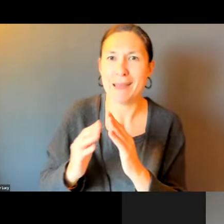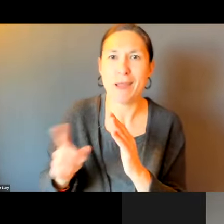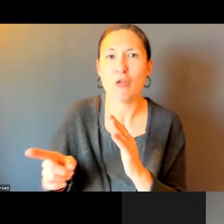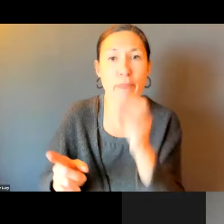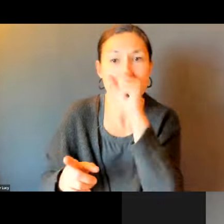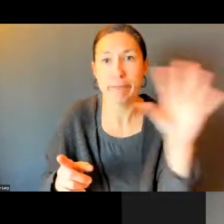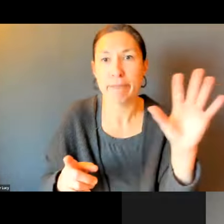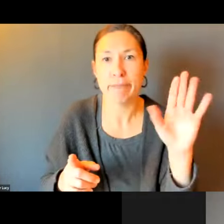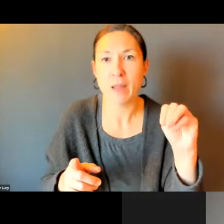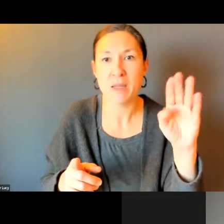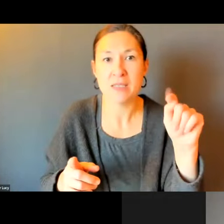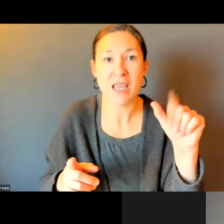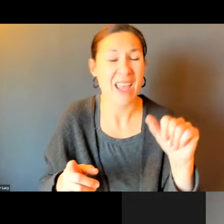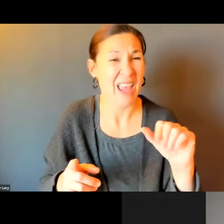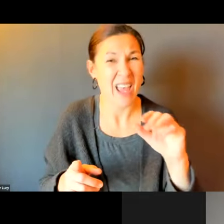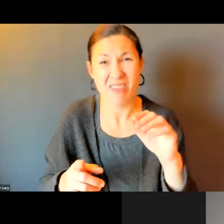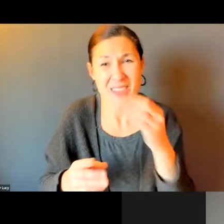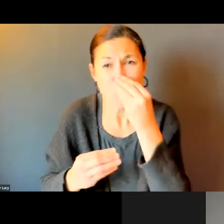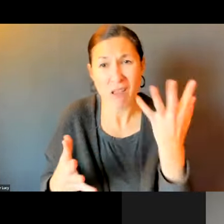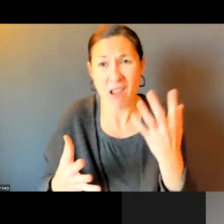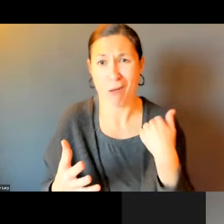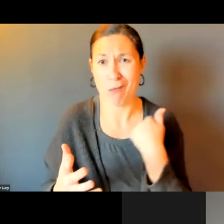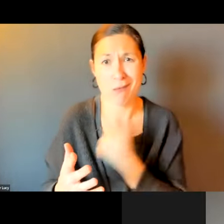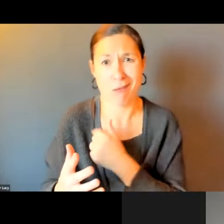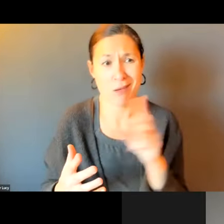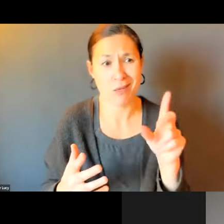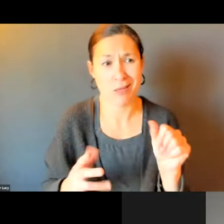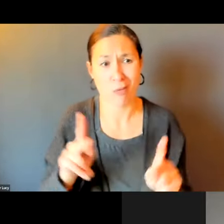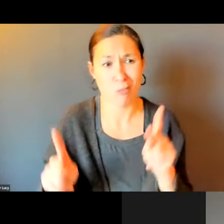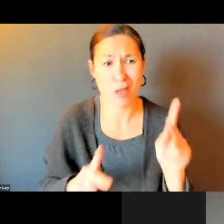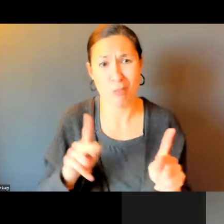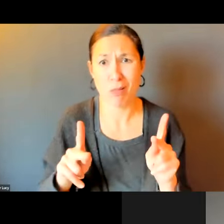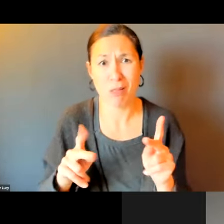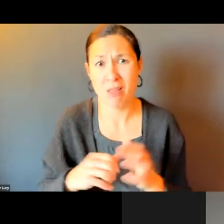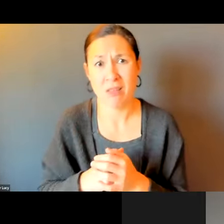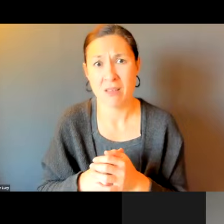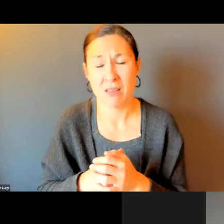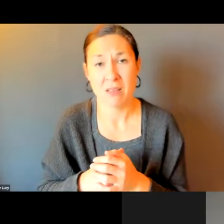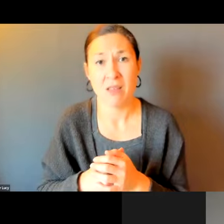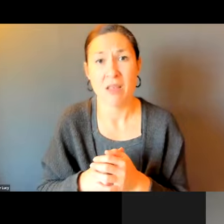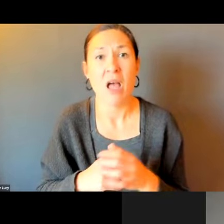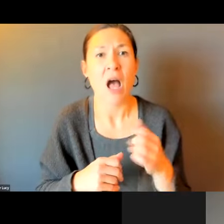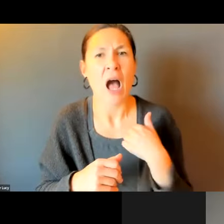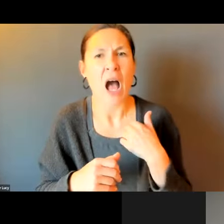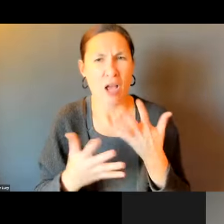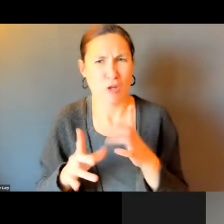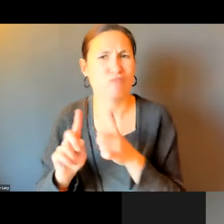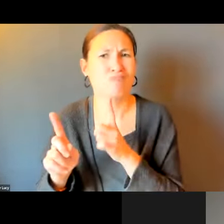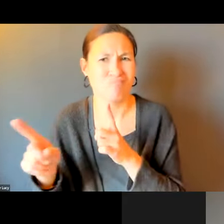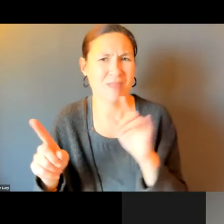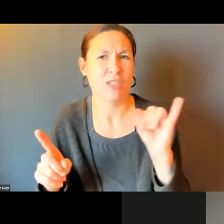OCCUR TO PEOPLE, THIS IS A BUS STOP AND PEOPLE USE IT. WE SEEM TO BE THE FORGOTTEN QUITE FREQUENTLY.